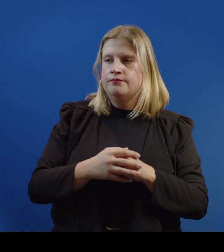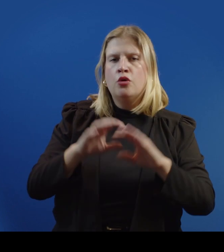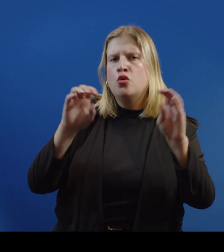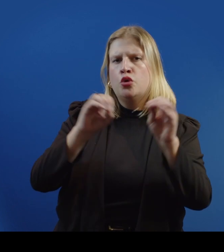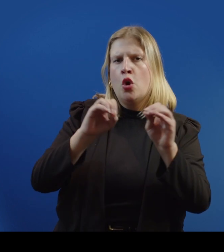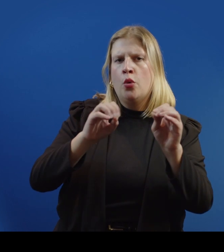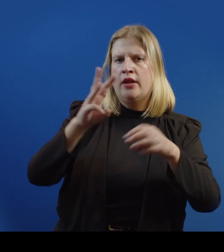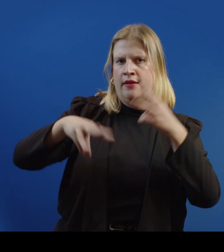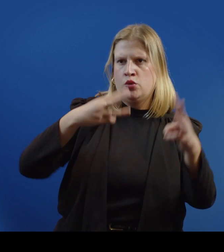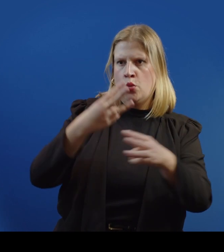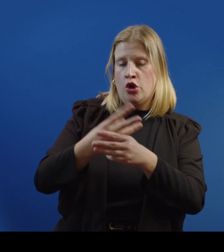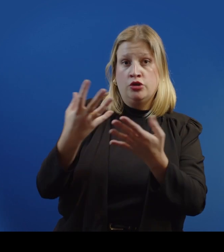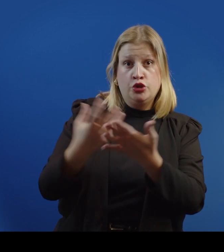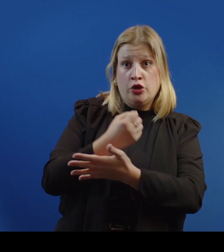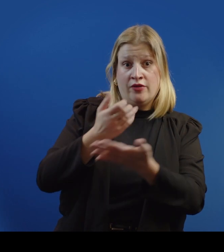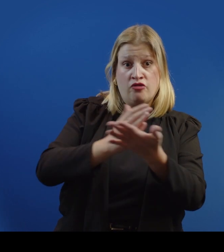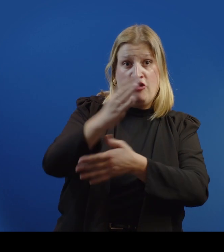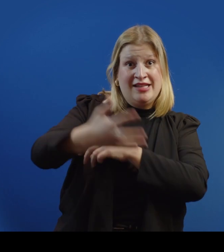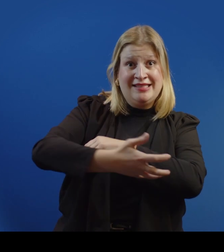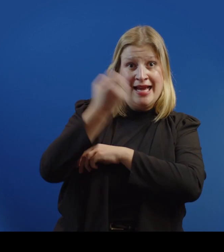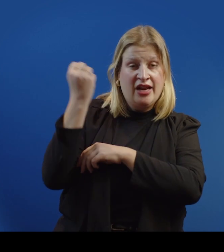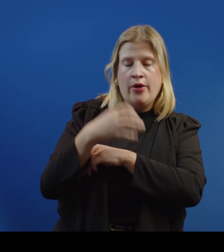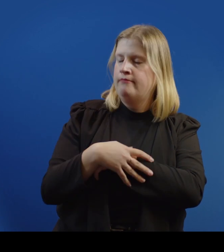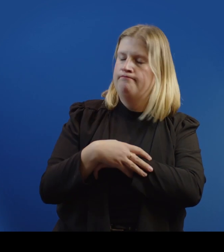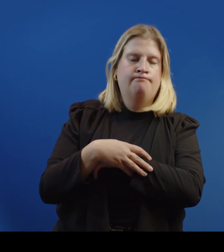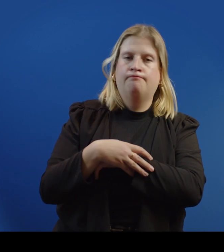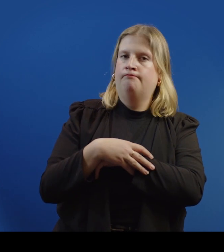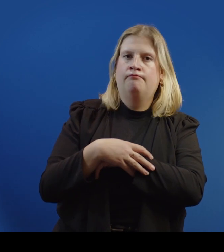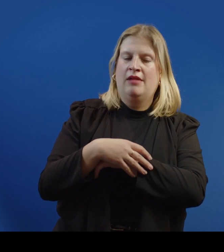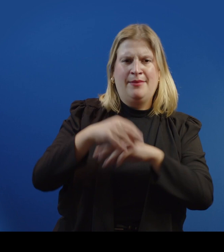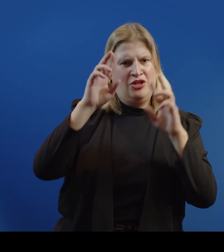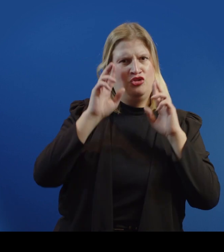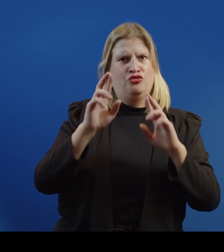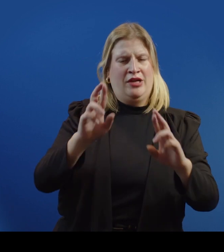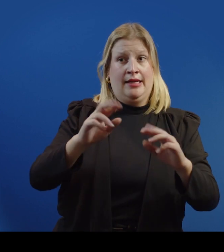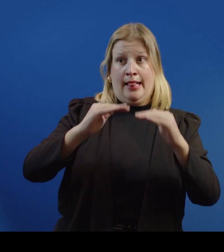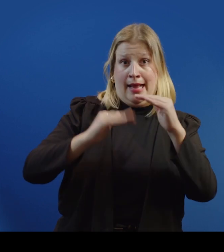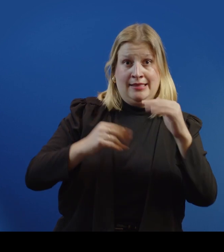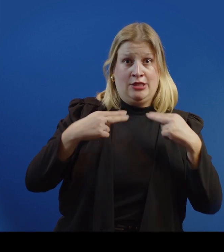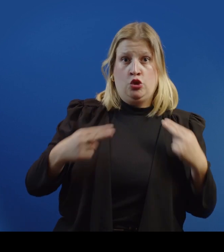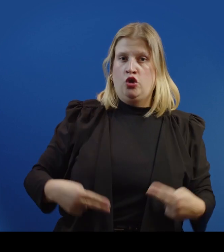No one in this world deserves to have their rights stripped from them and basically be treated like less than human.